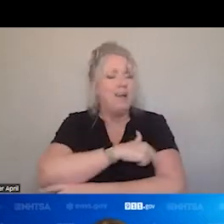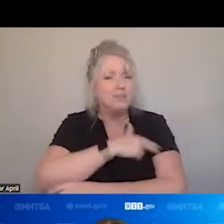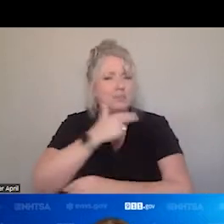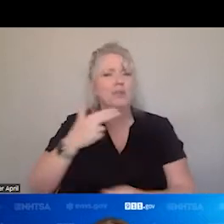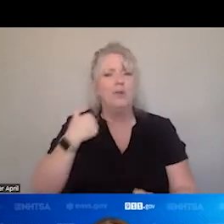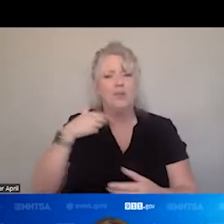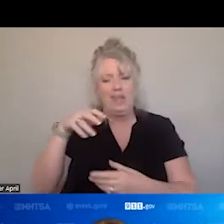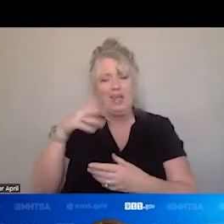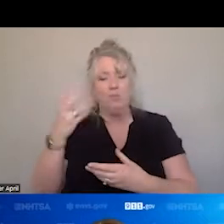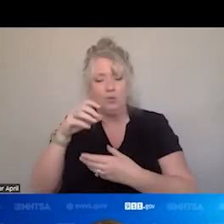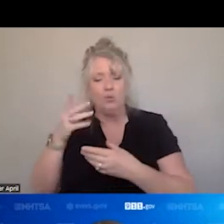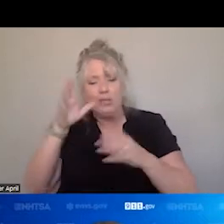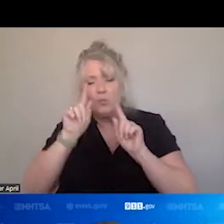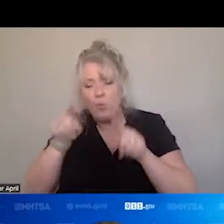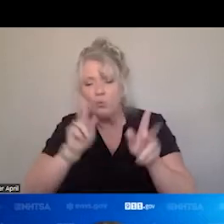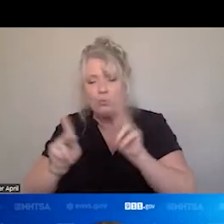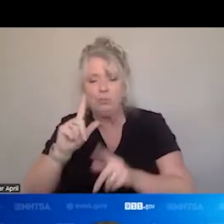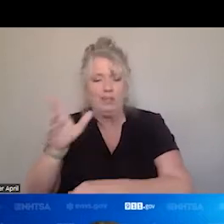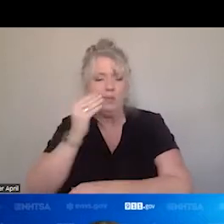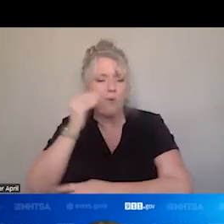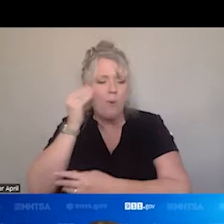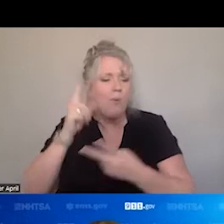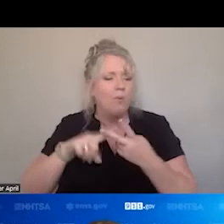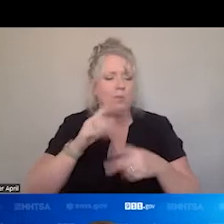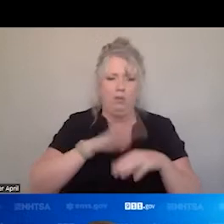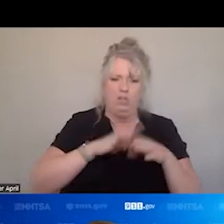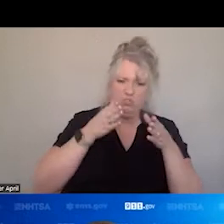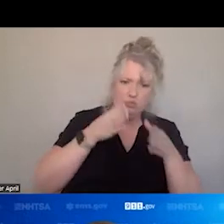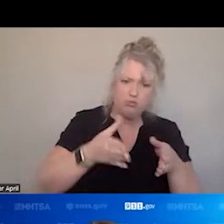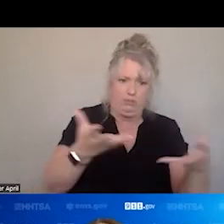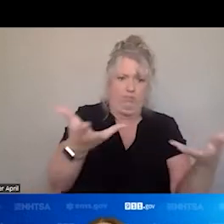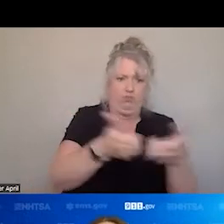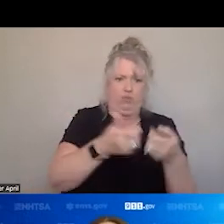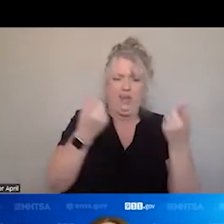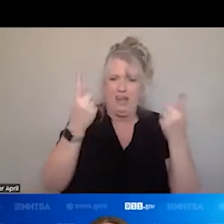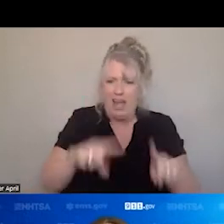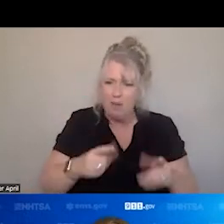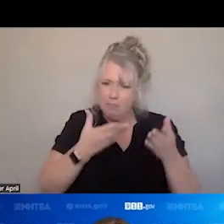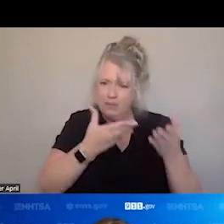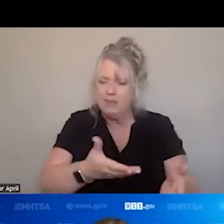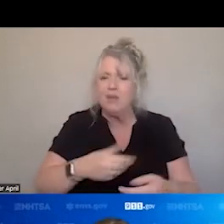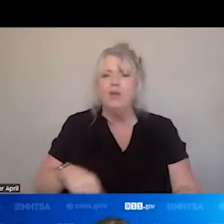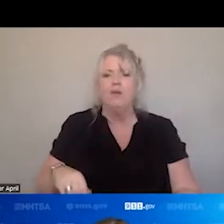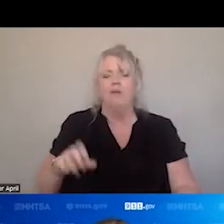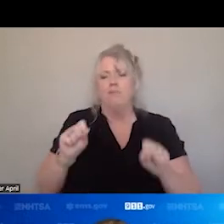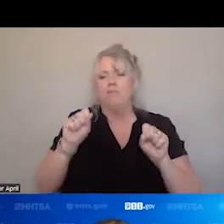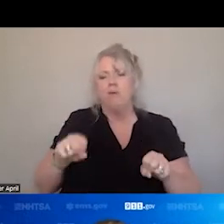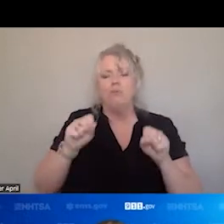HOMES, WE ARE, ON STREETS, WHERE THE CRASH HAS OCCURRED. WE ARE POTENTIALLY, ALSO, RESPONDING